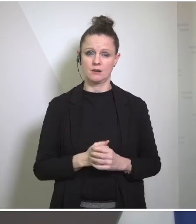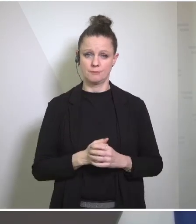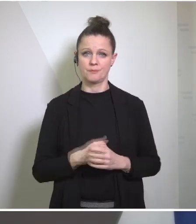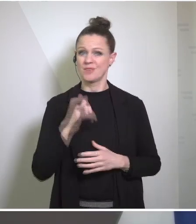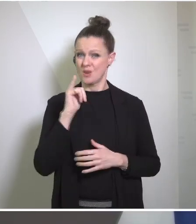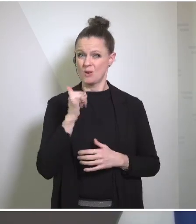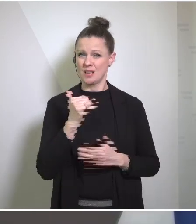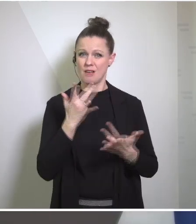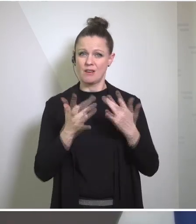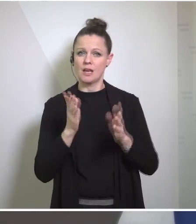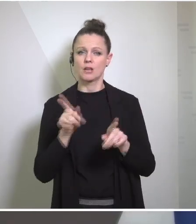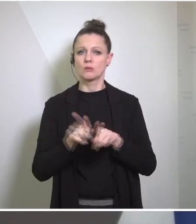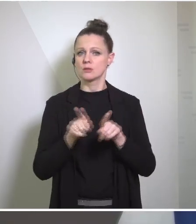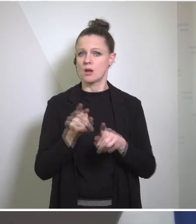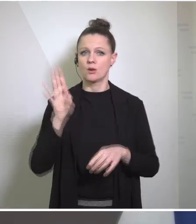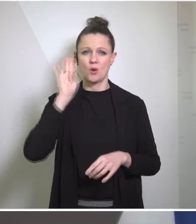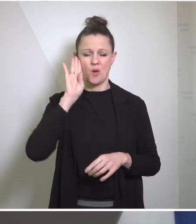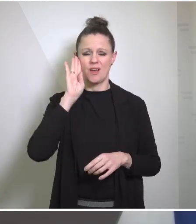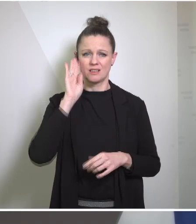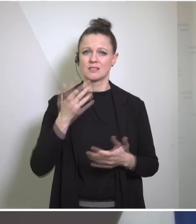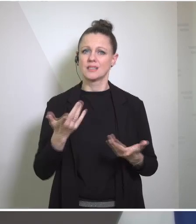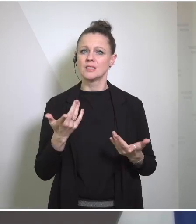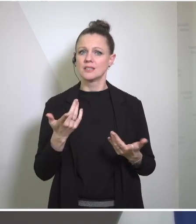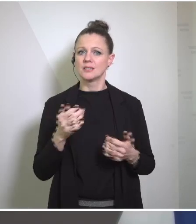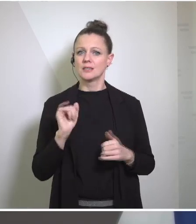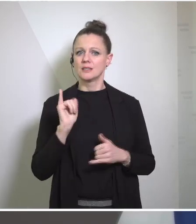have heard me already repeatedly say that I believe that Europe and the US have probably